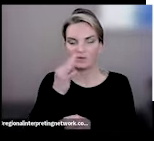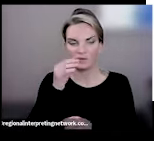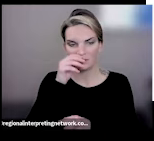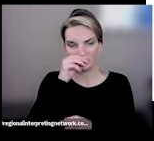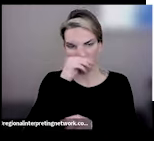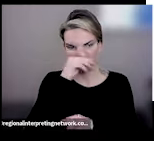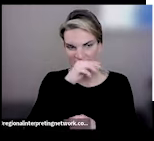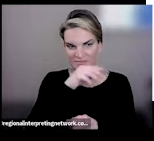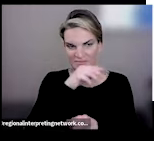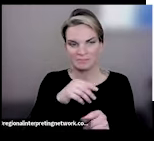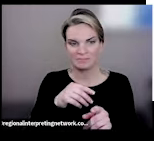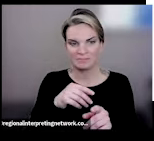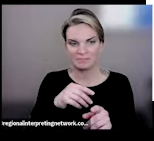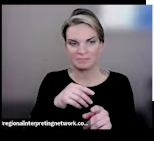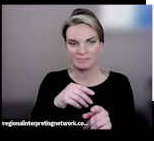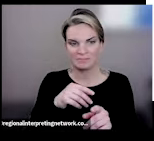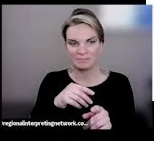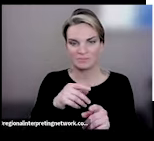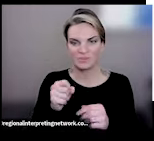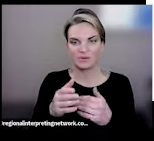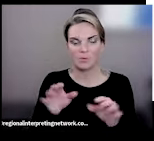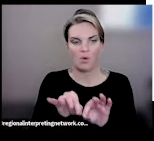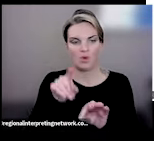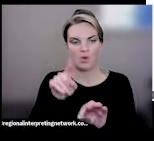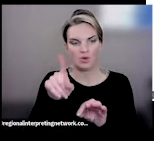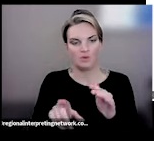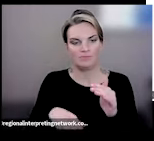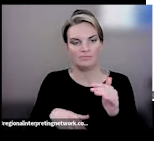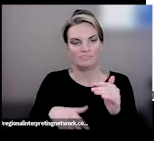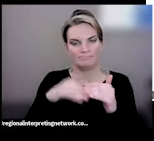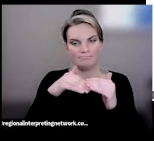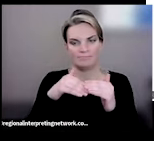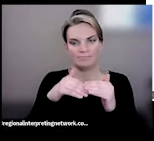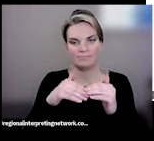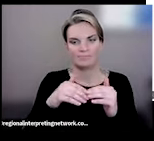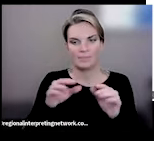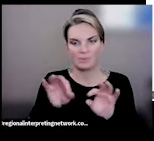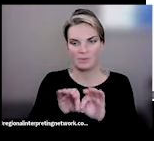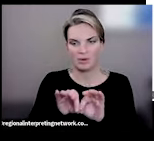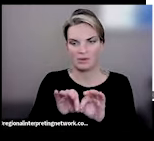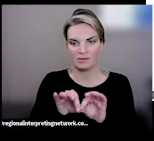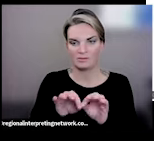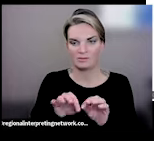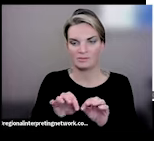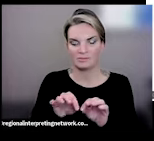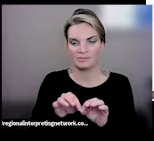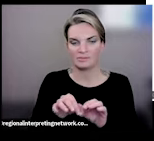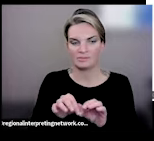the numbers, so however you're hitting your numbers is amazing and should be worth celebrating. The